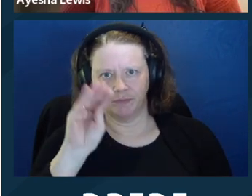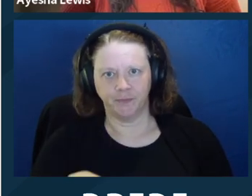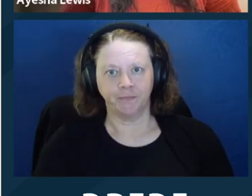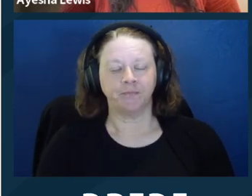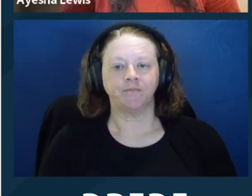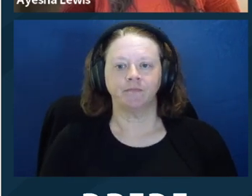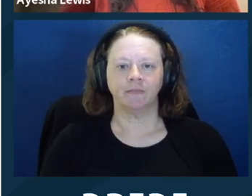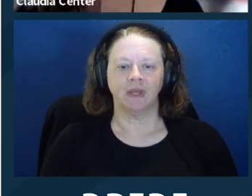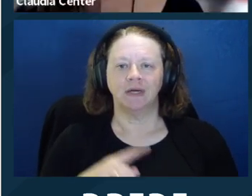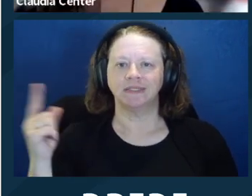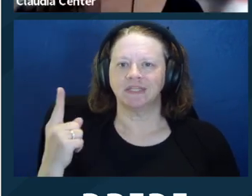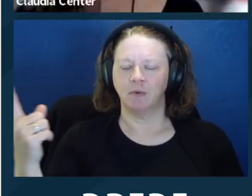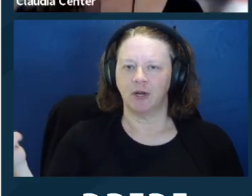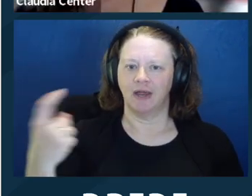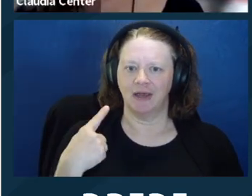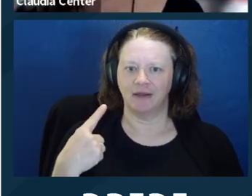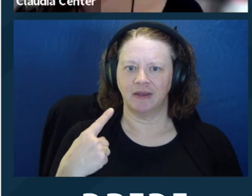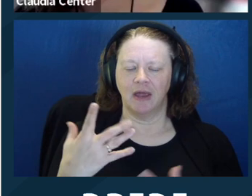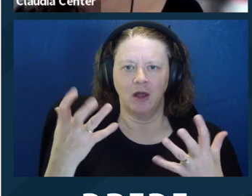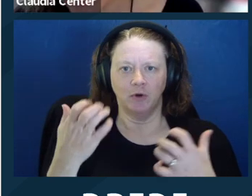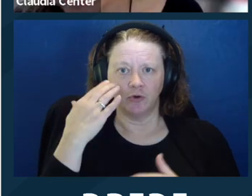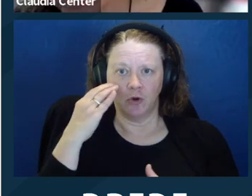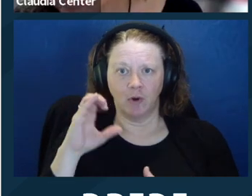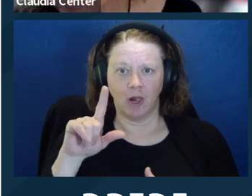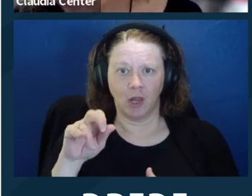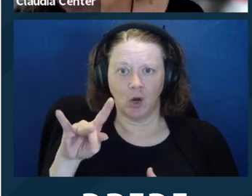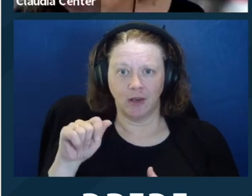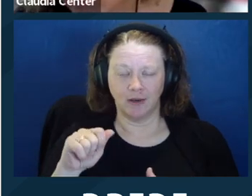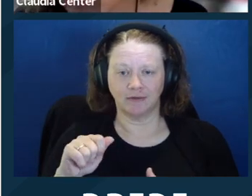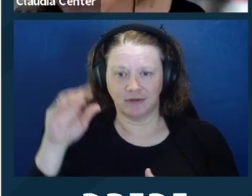Yeah, I completely agree with that.